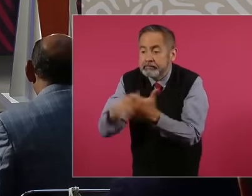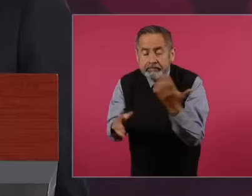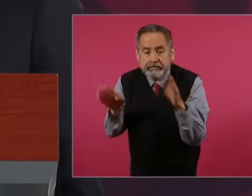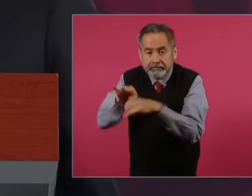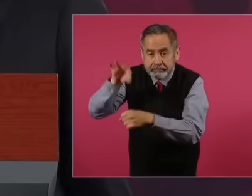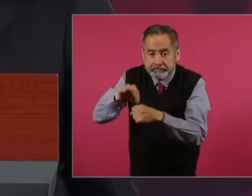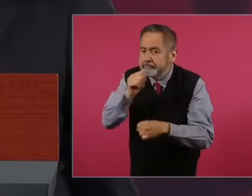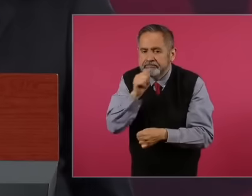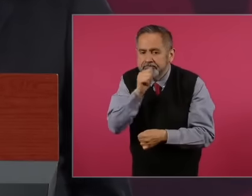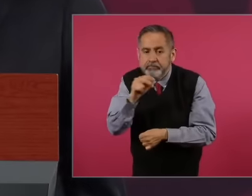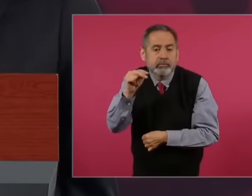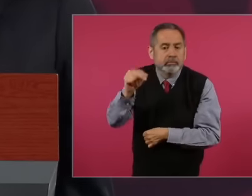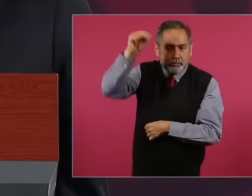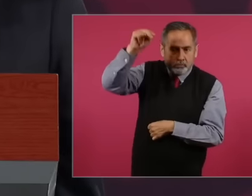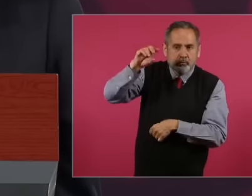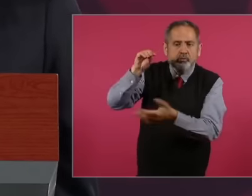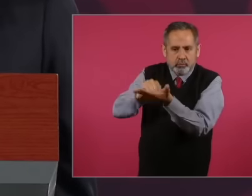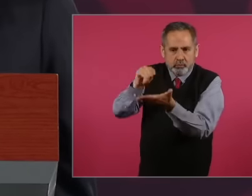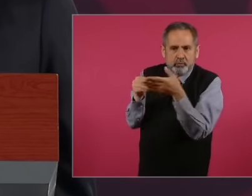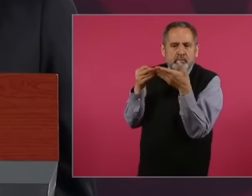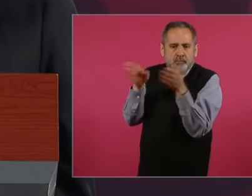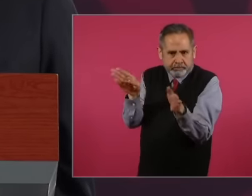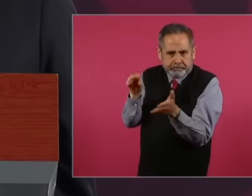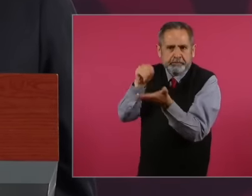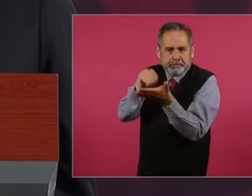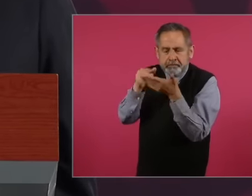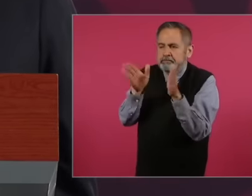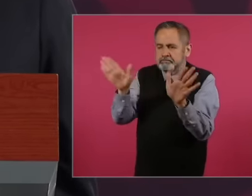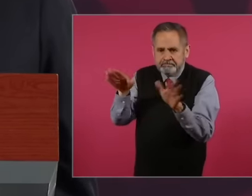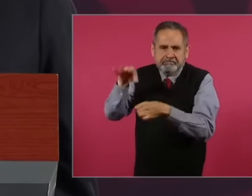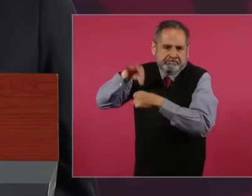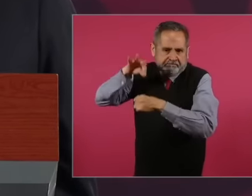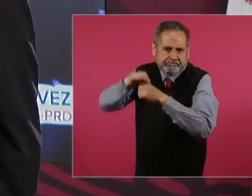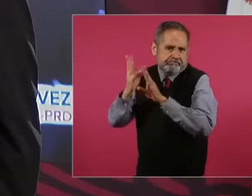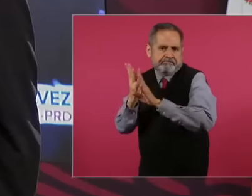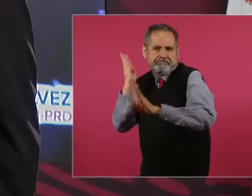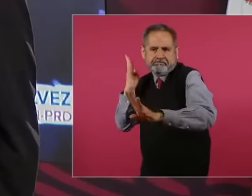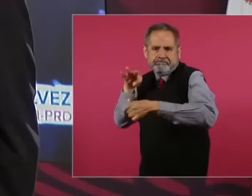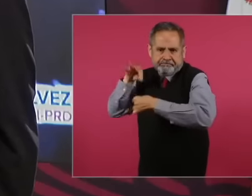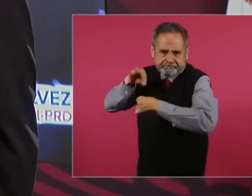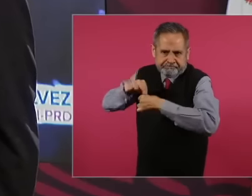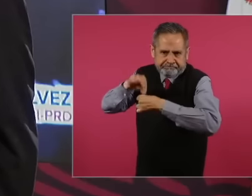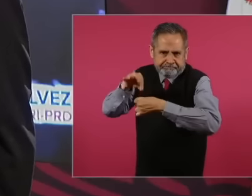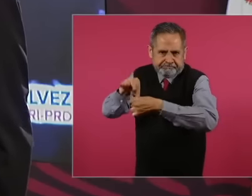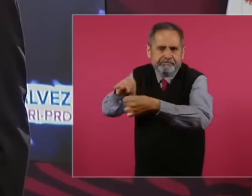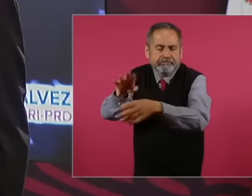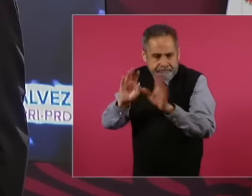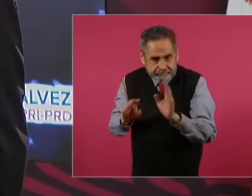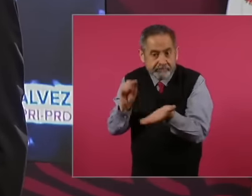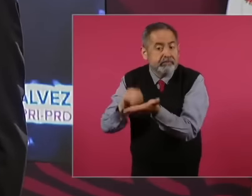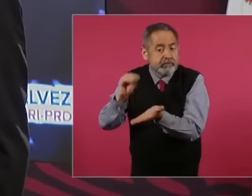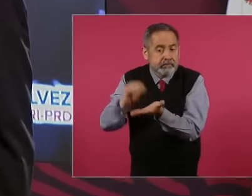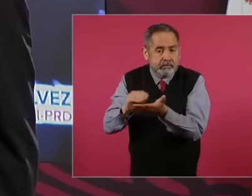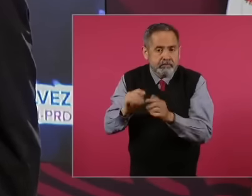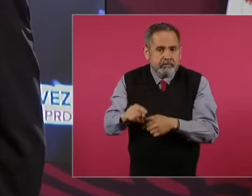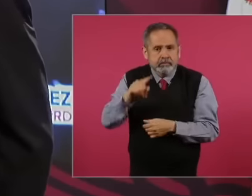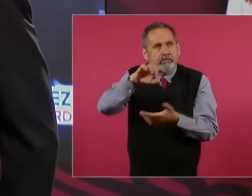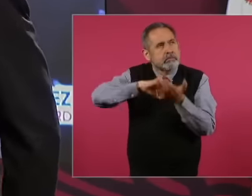north Because there Well, it was 6 o'clock, it is not an